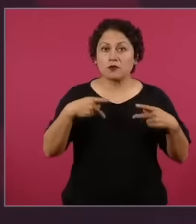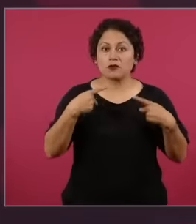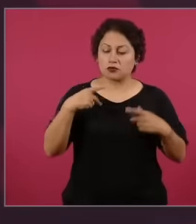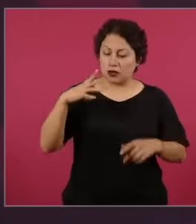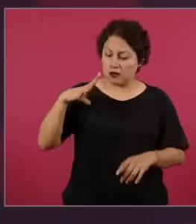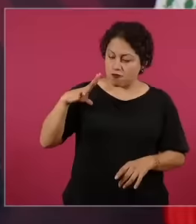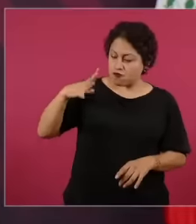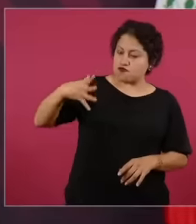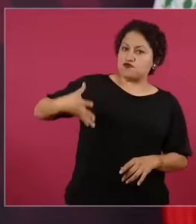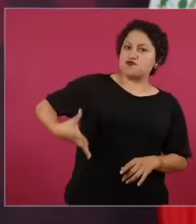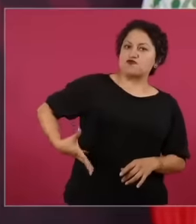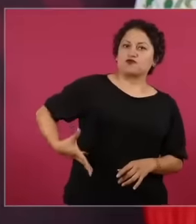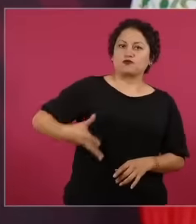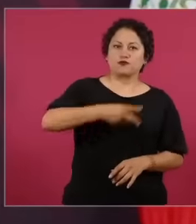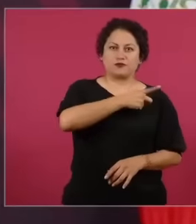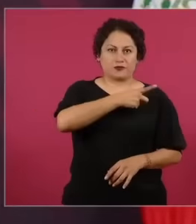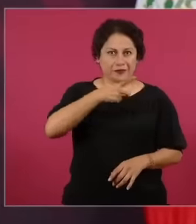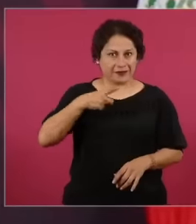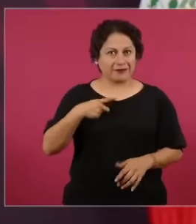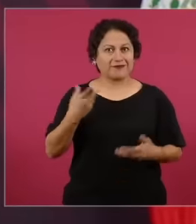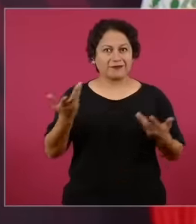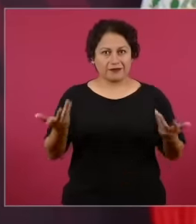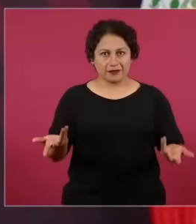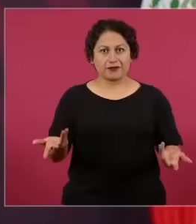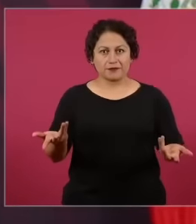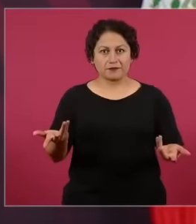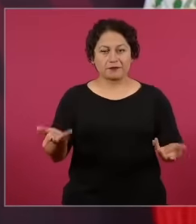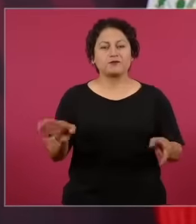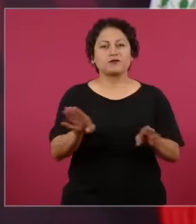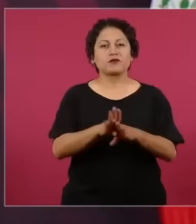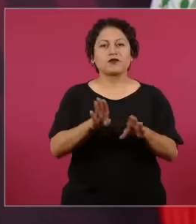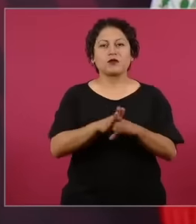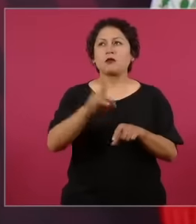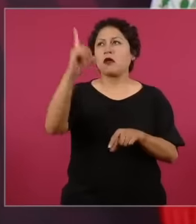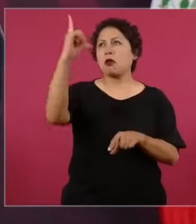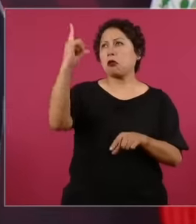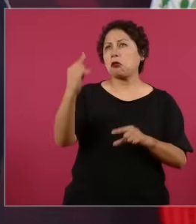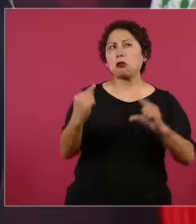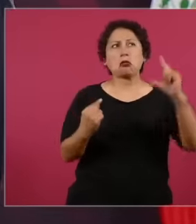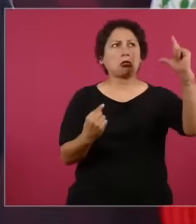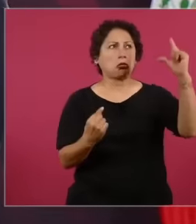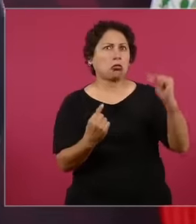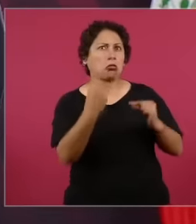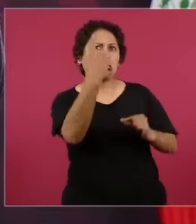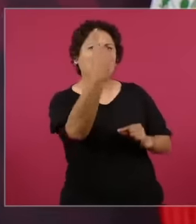feeling less than anyone we are not more than anyone but not less than